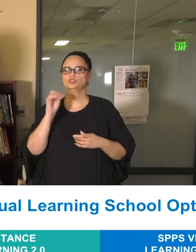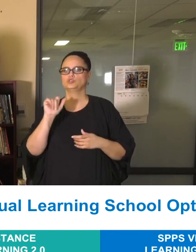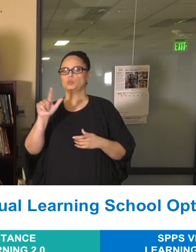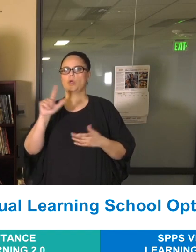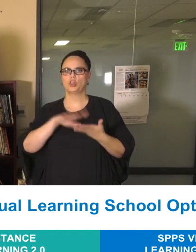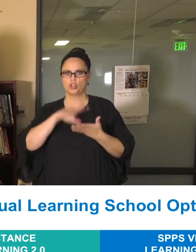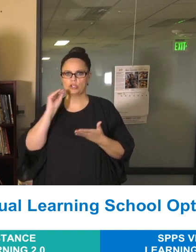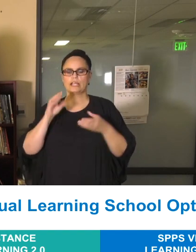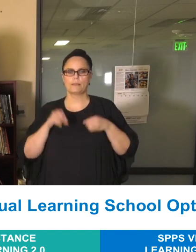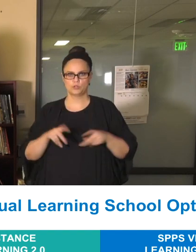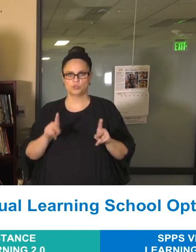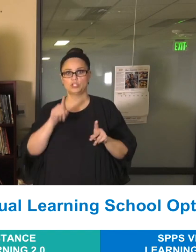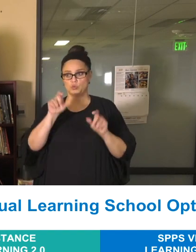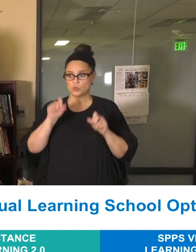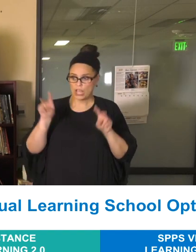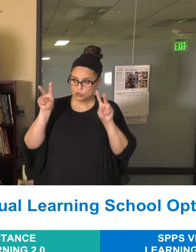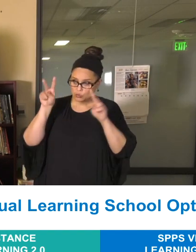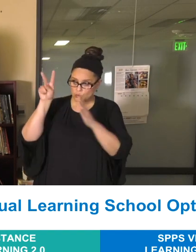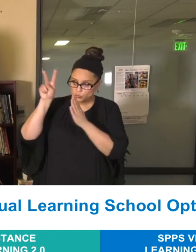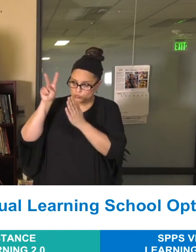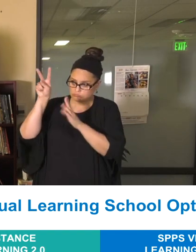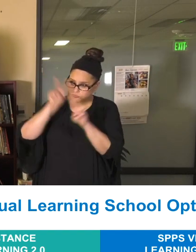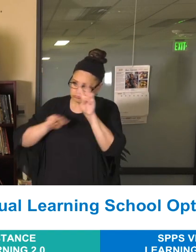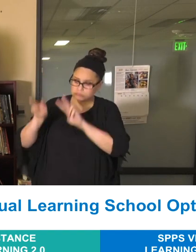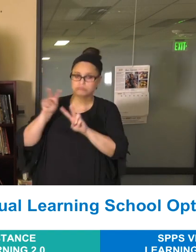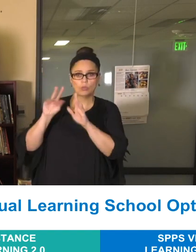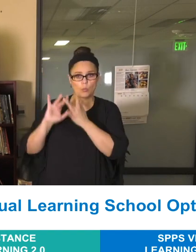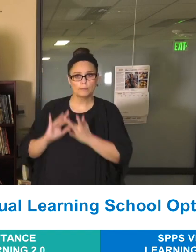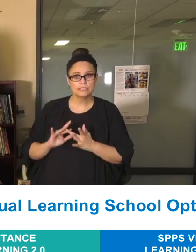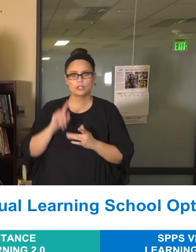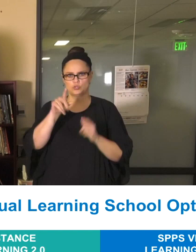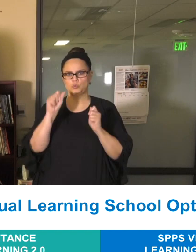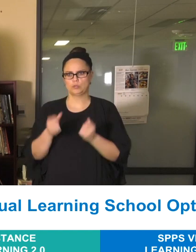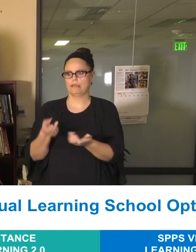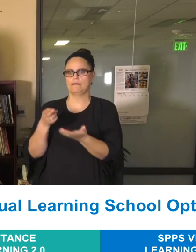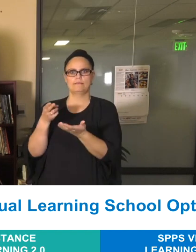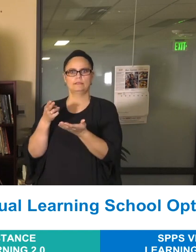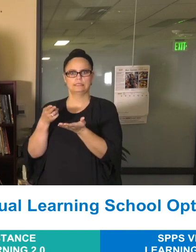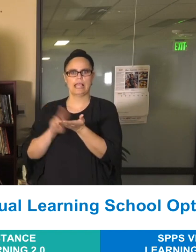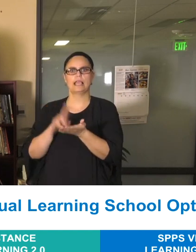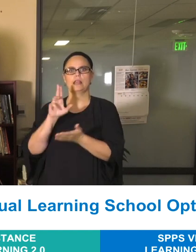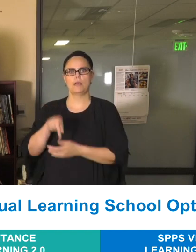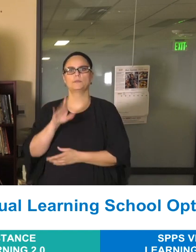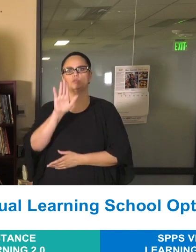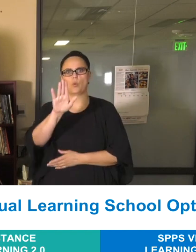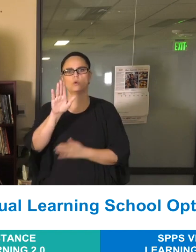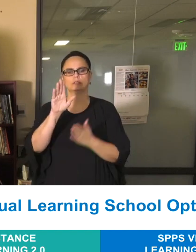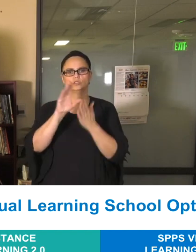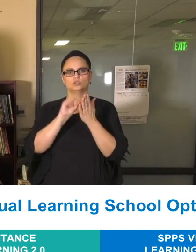website about that. You can register your student to be in that school. We are looking for a little bit more of a